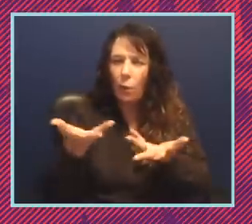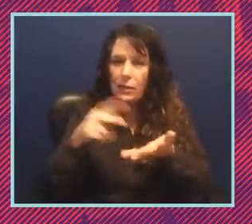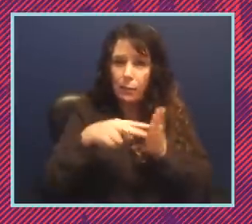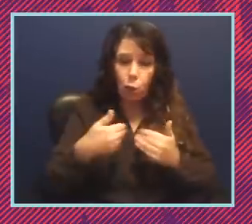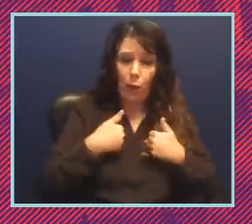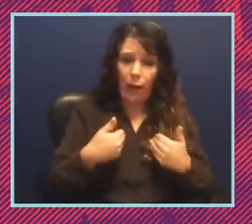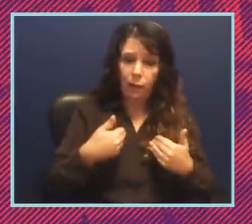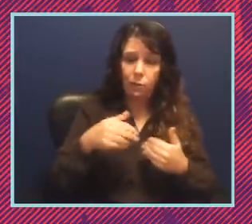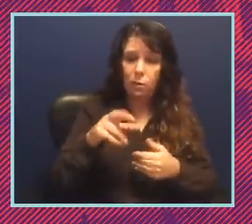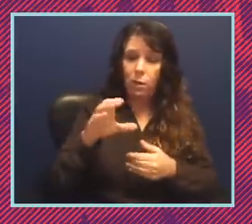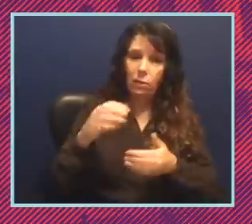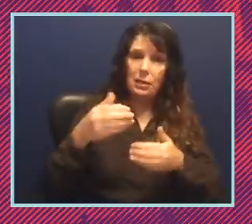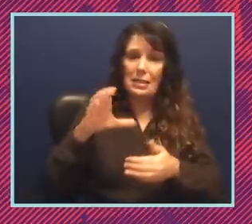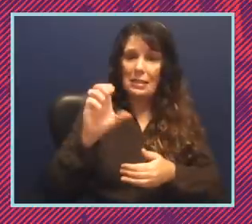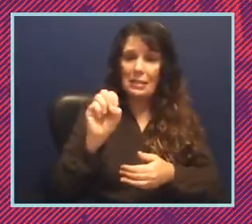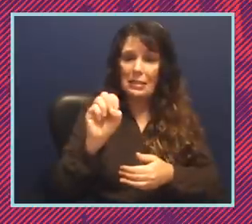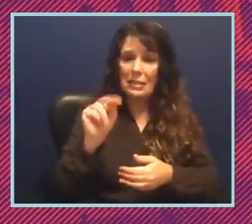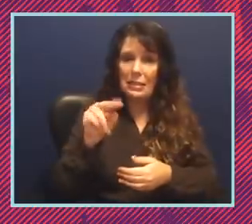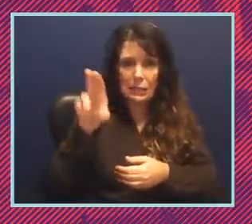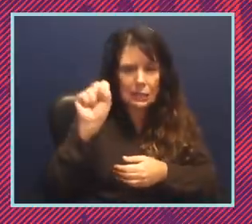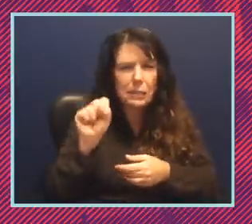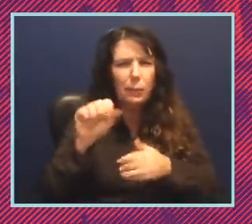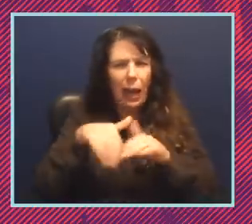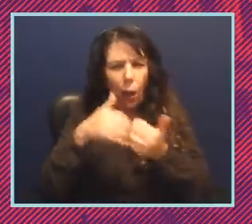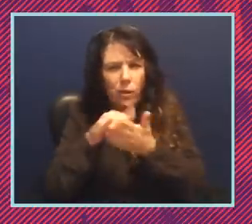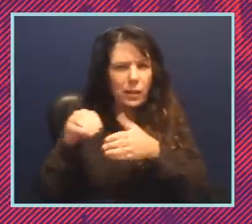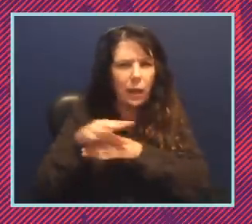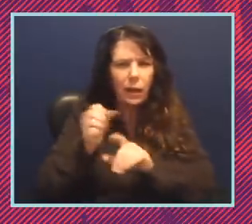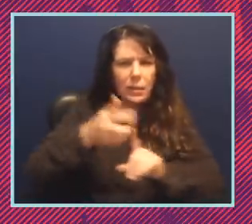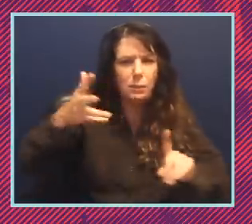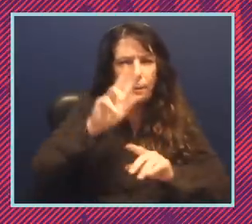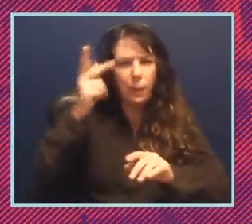there and why is it an opportunity for expanding political power for people of color communities